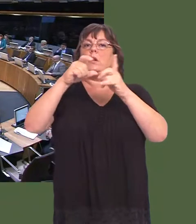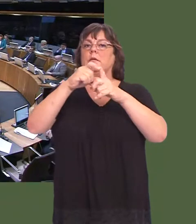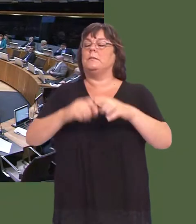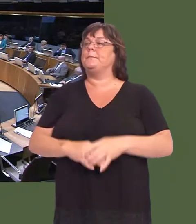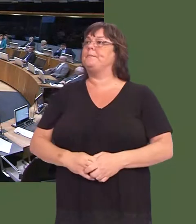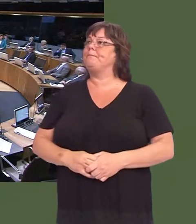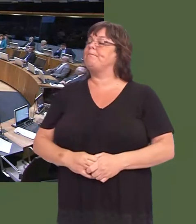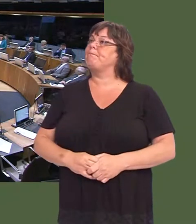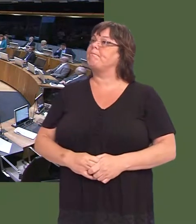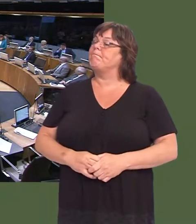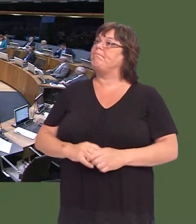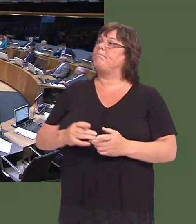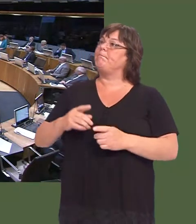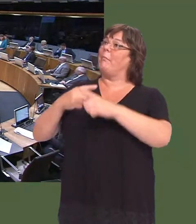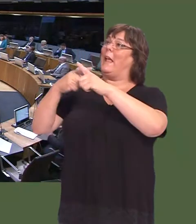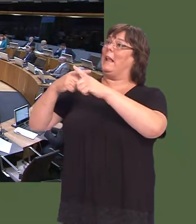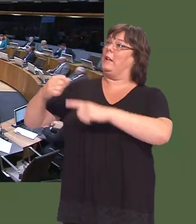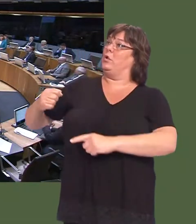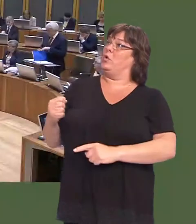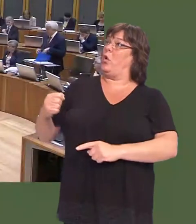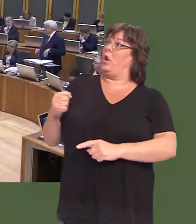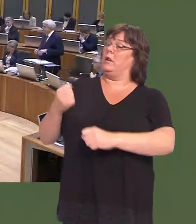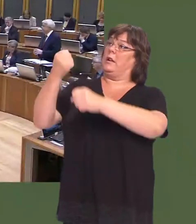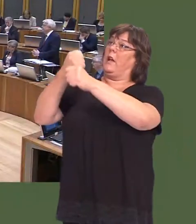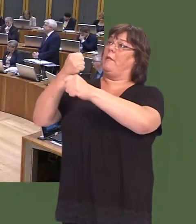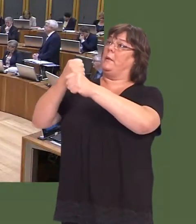First Minister, the Governments in England and Scotland have announced that they will